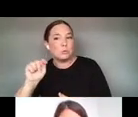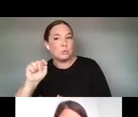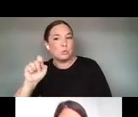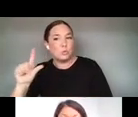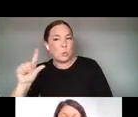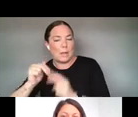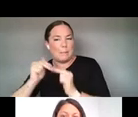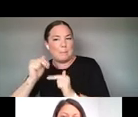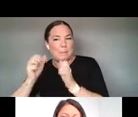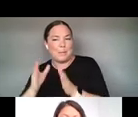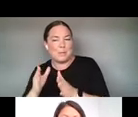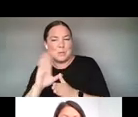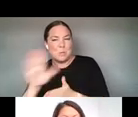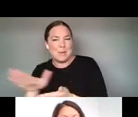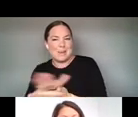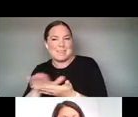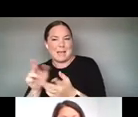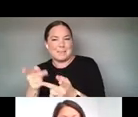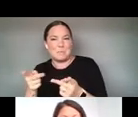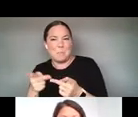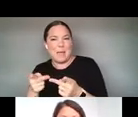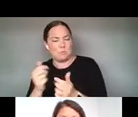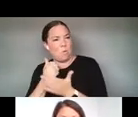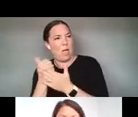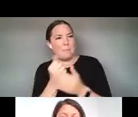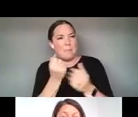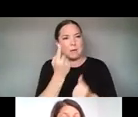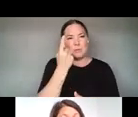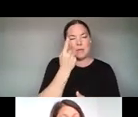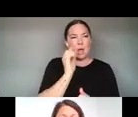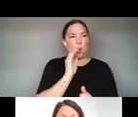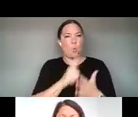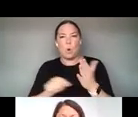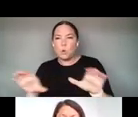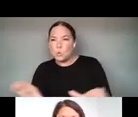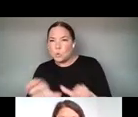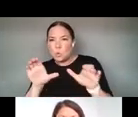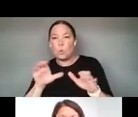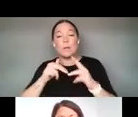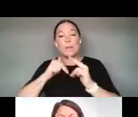PEOPLE TO UNDERSTAND YOUR WORK AND PROCESS IN DEVELOPING CUSTOM SOFTWARE AND CUSTOM HARDWARE.